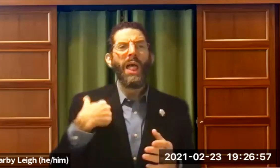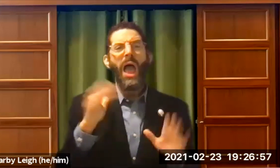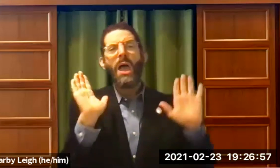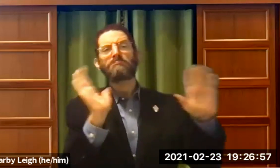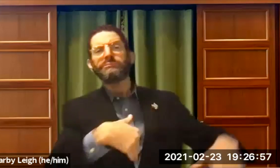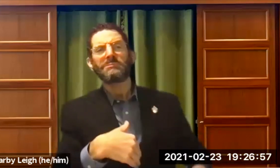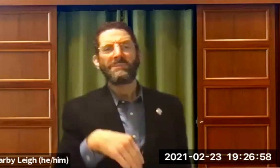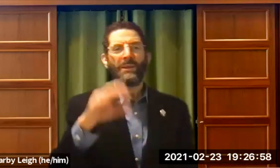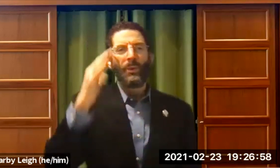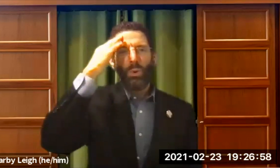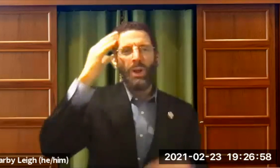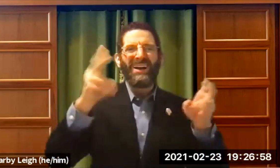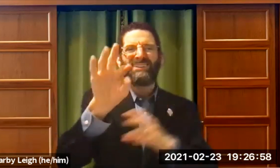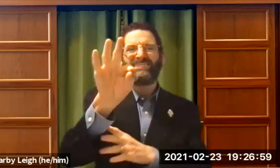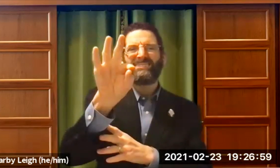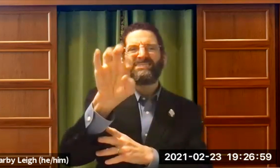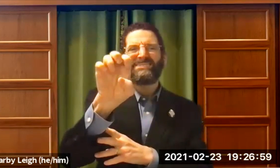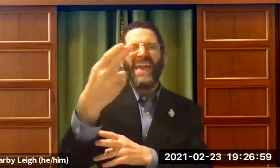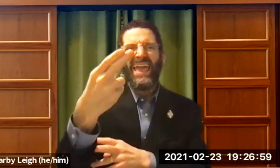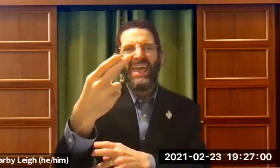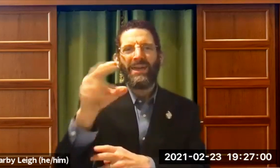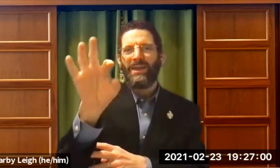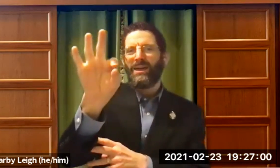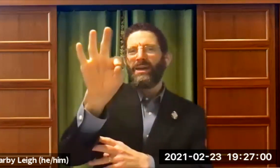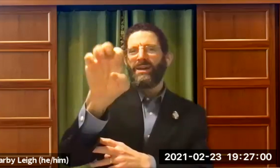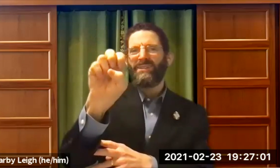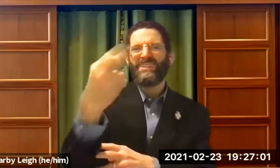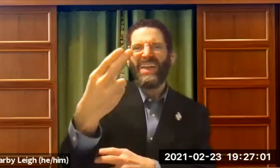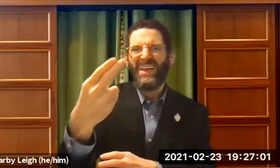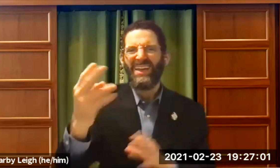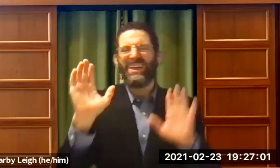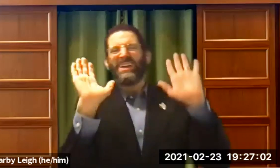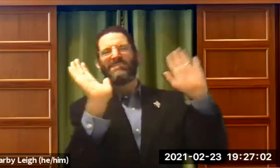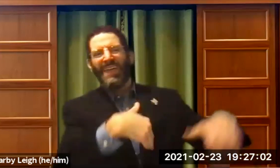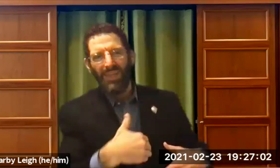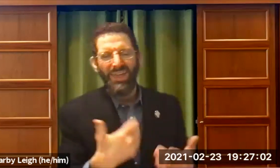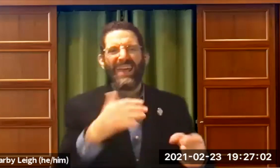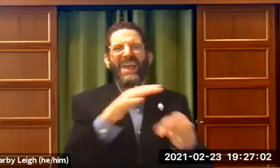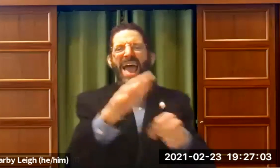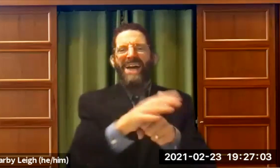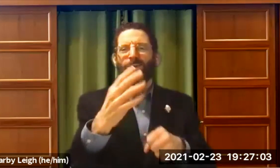interest. I graduated high school and I'm like whatever. I said thah,